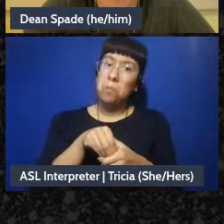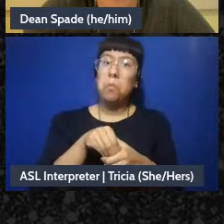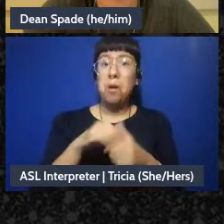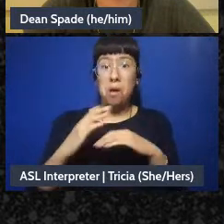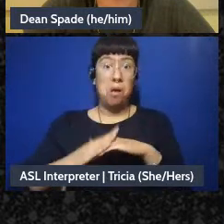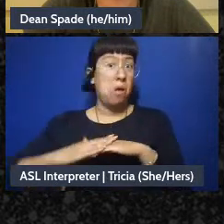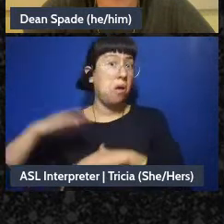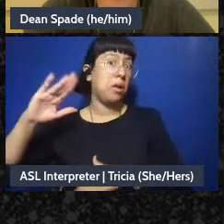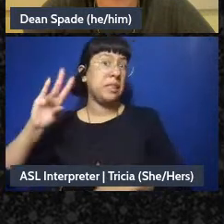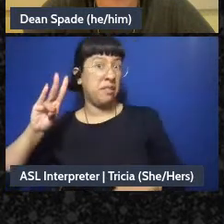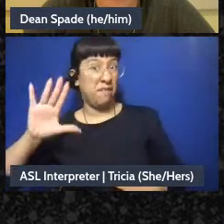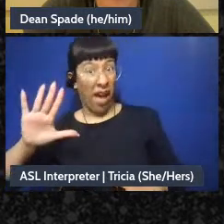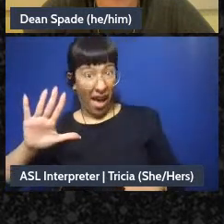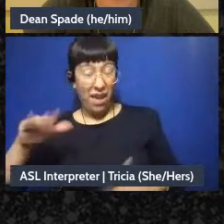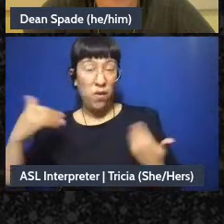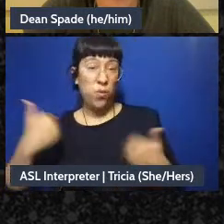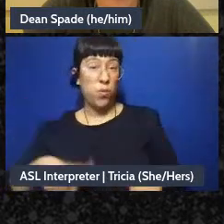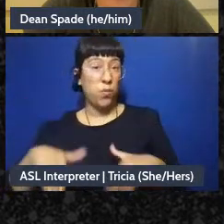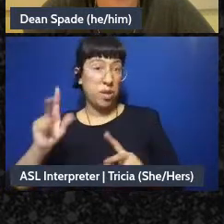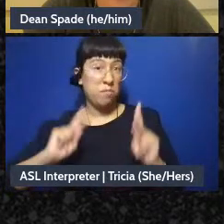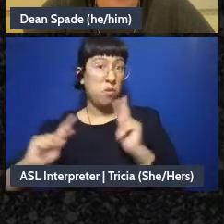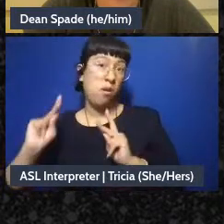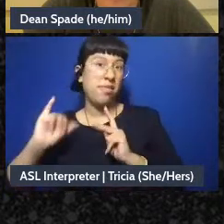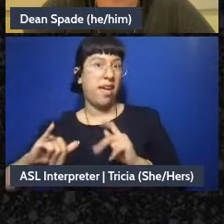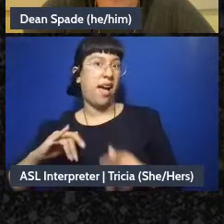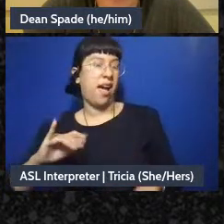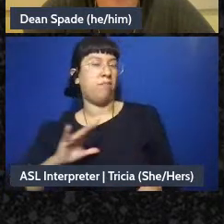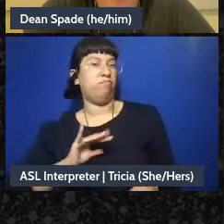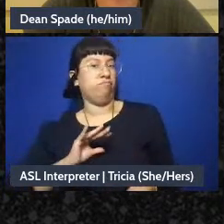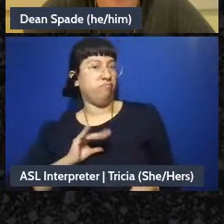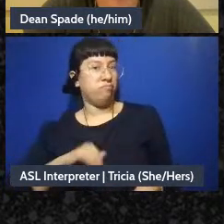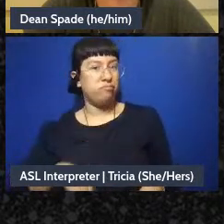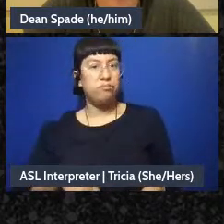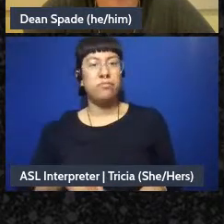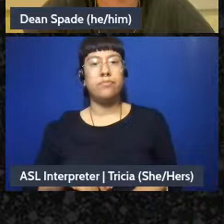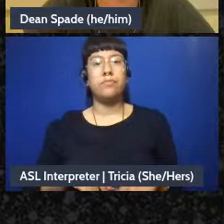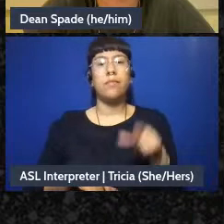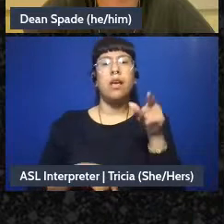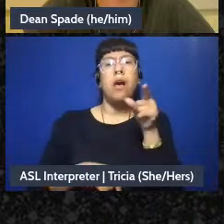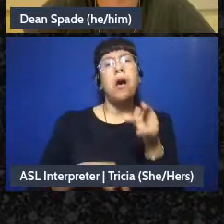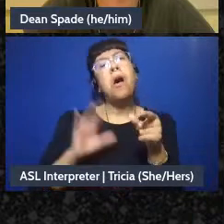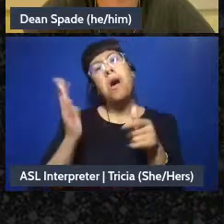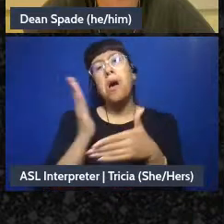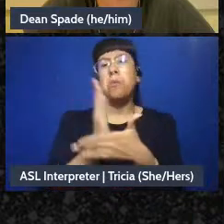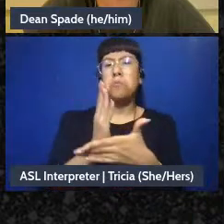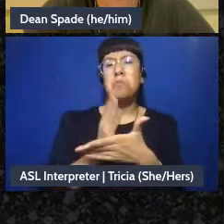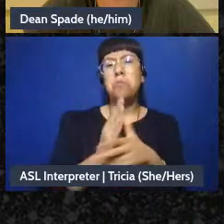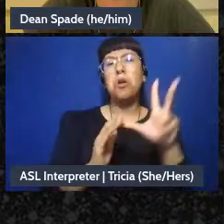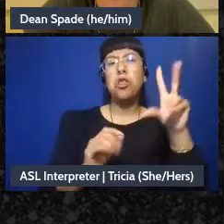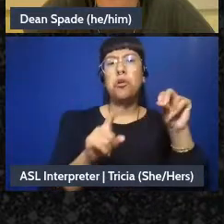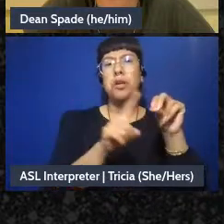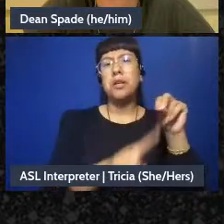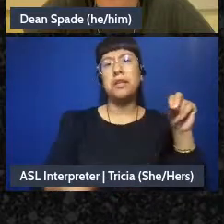people in them, that is really exciting. A good number of groups that have 30 to 50 people in them